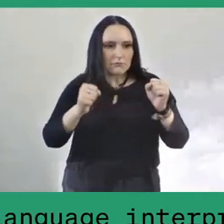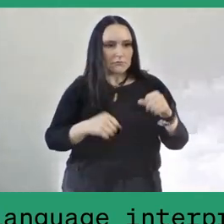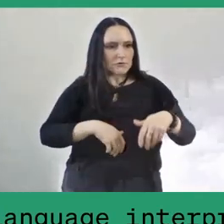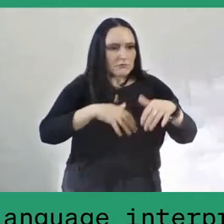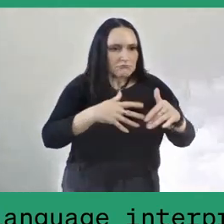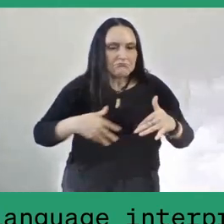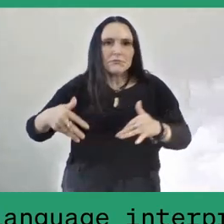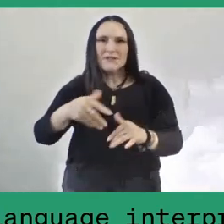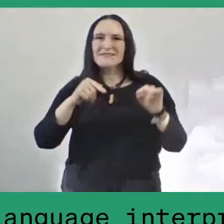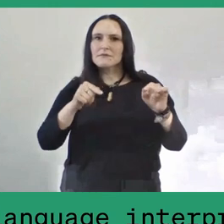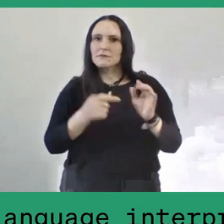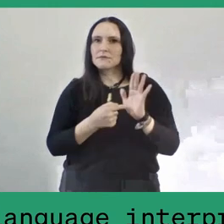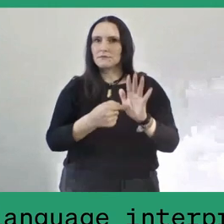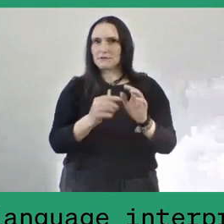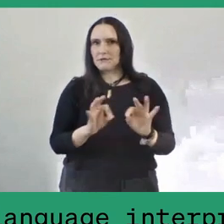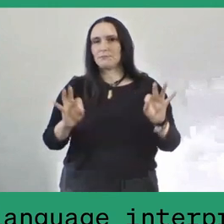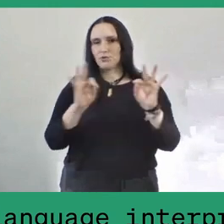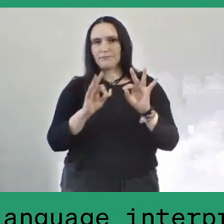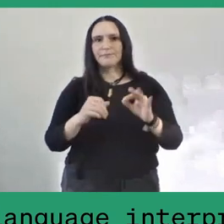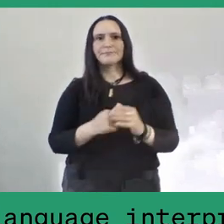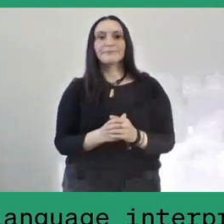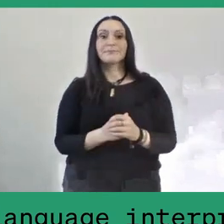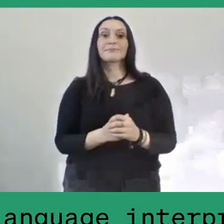Thank you so much, everyone, for your time.